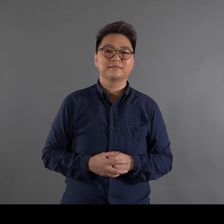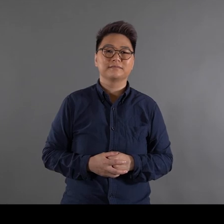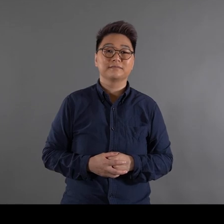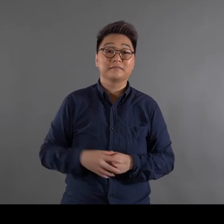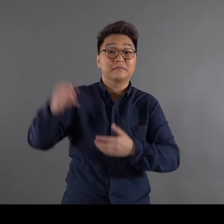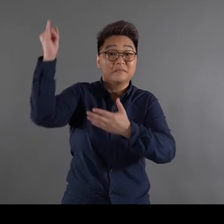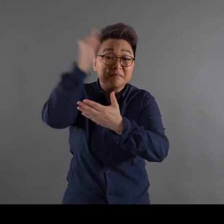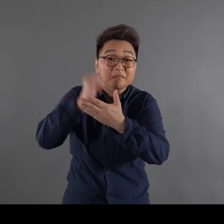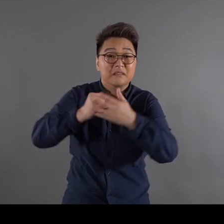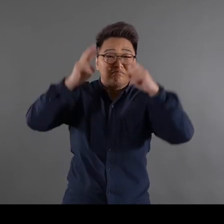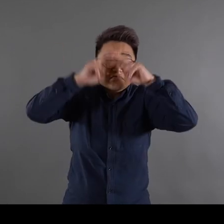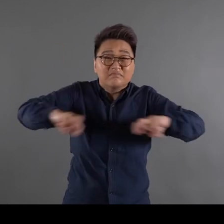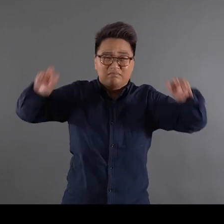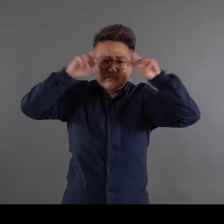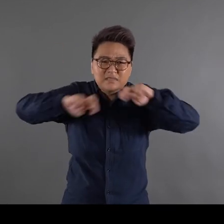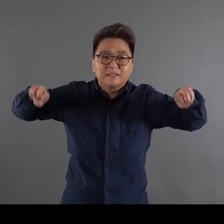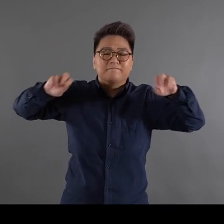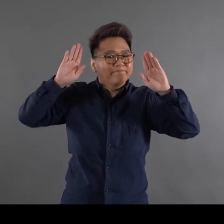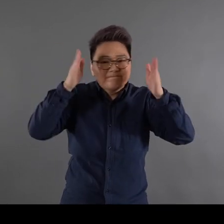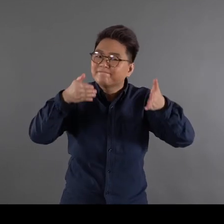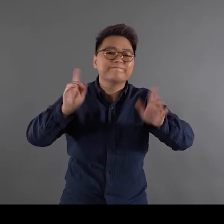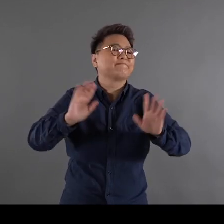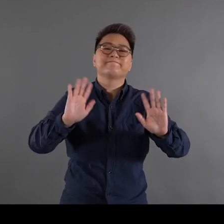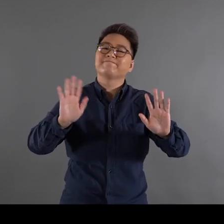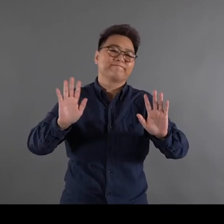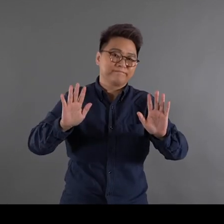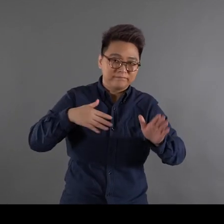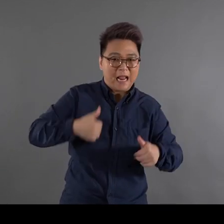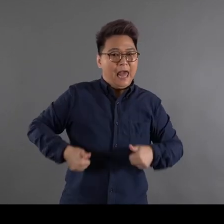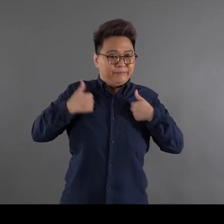What matters to me is not artistic exploration but the meaning of life